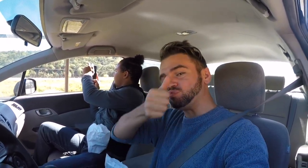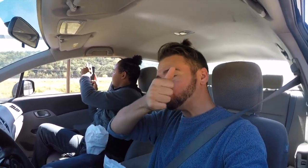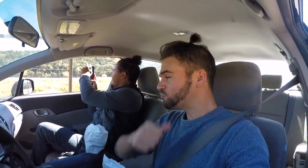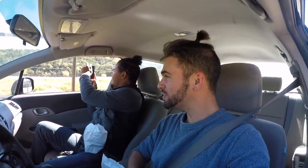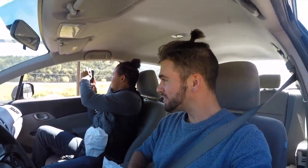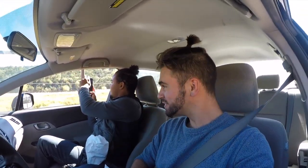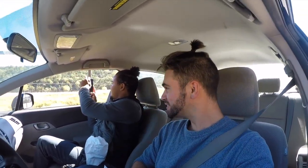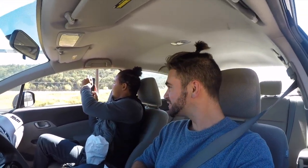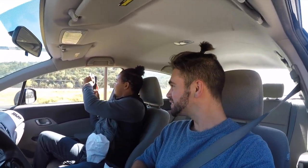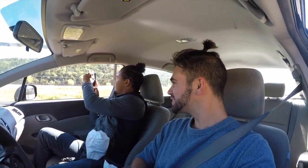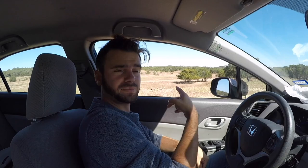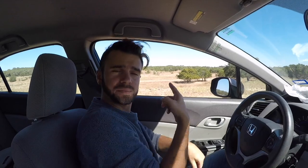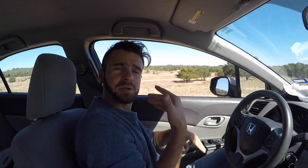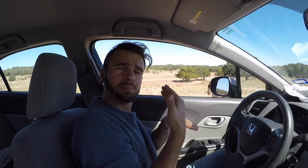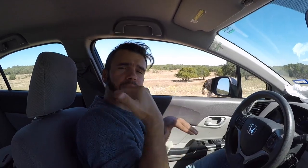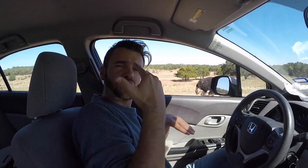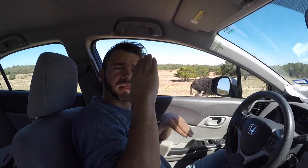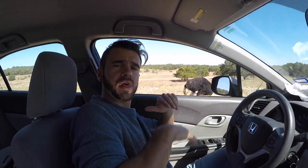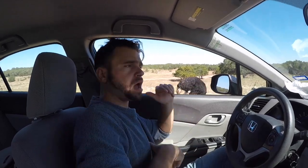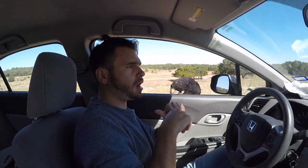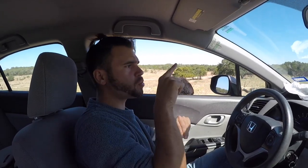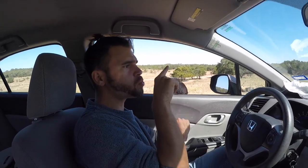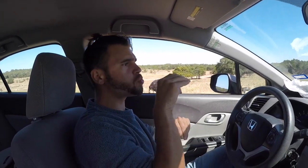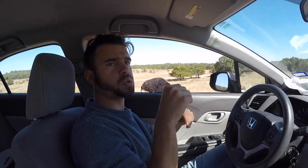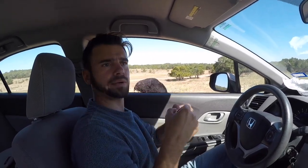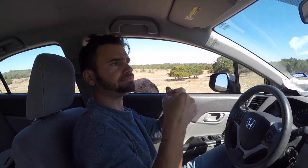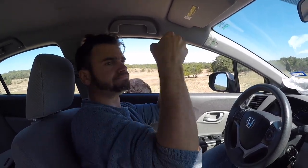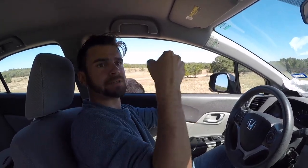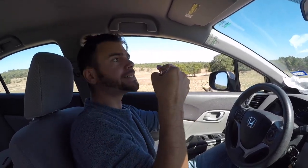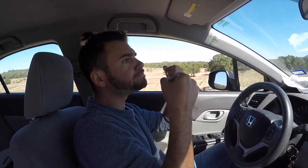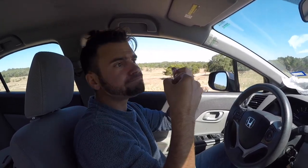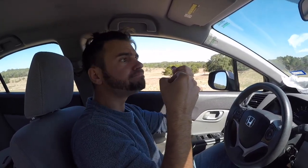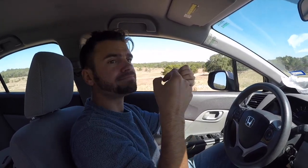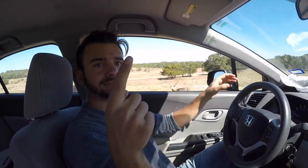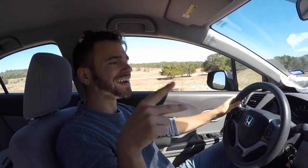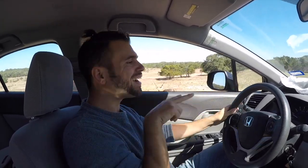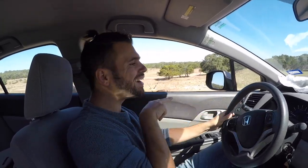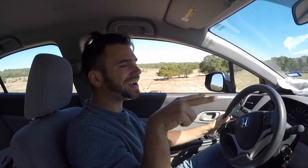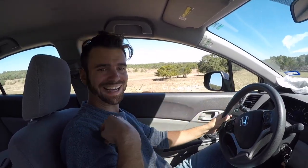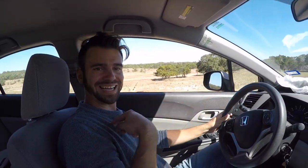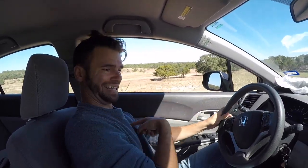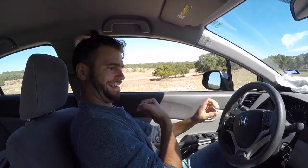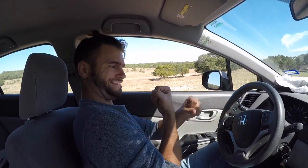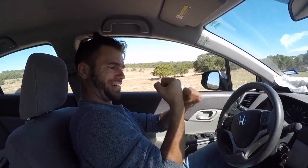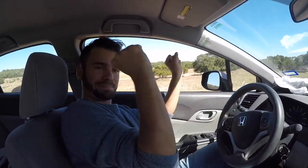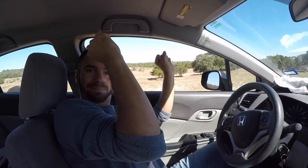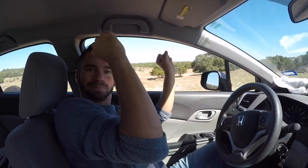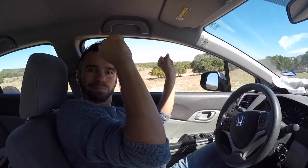Dang! Honestly, this wildlife ranch experience is way better than zoo experience. In the zoo, we are free.